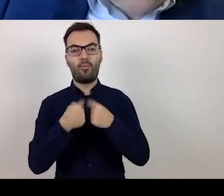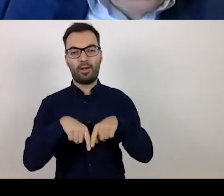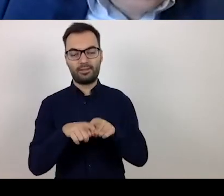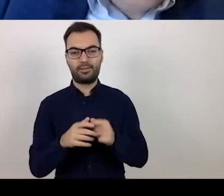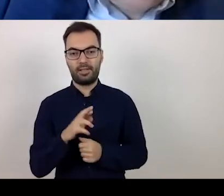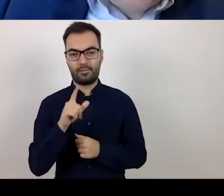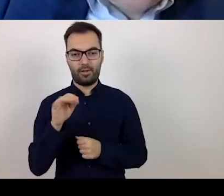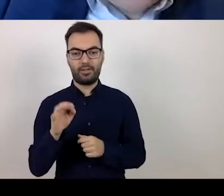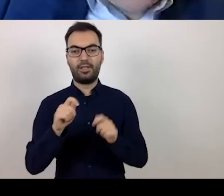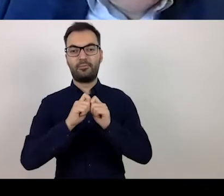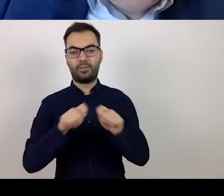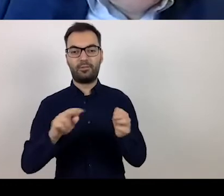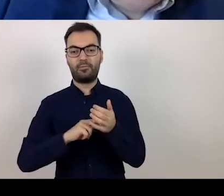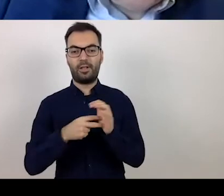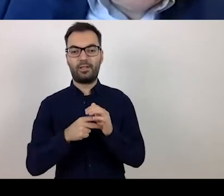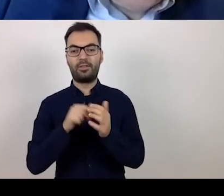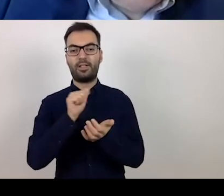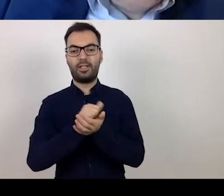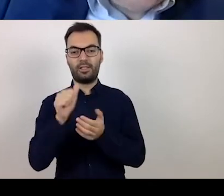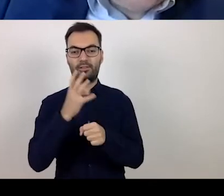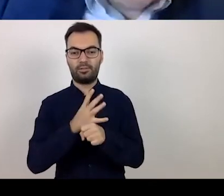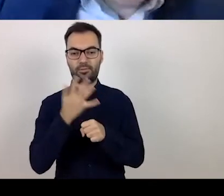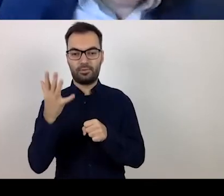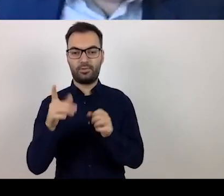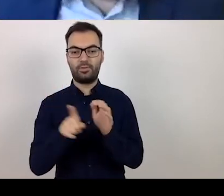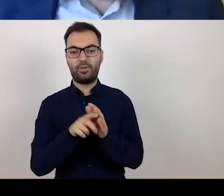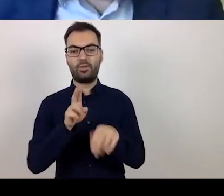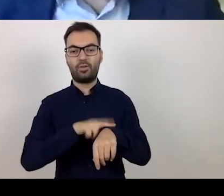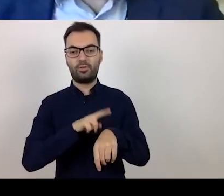The break is scheduled between 11.45 and 12.00